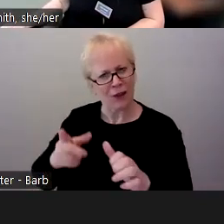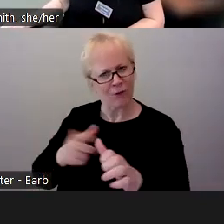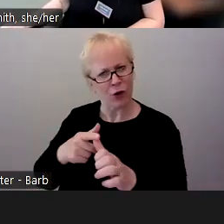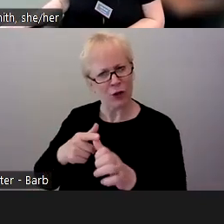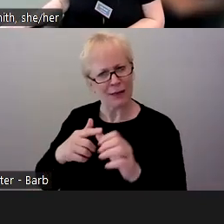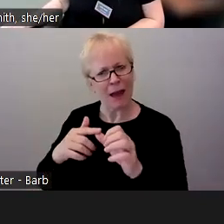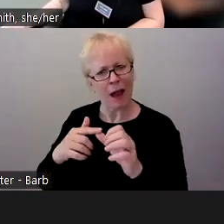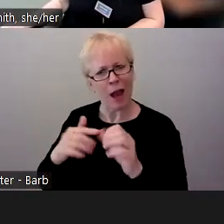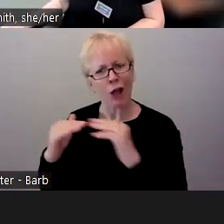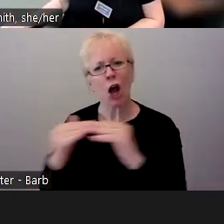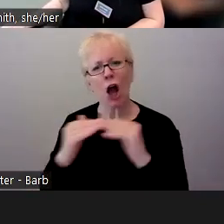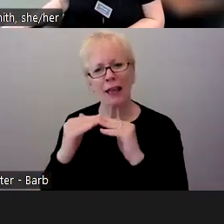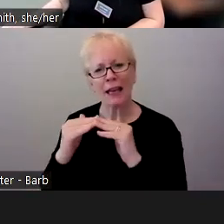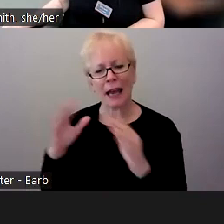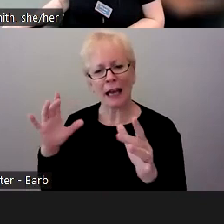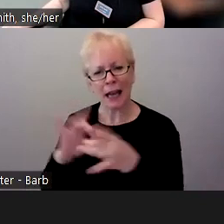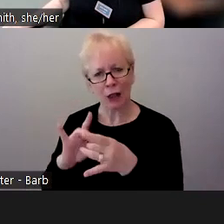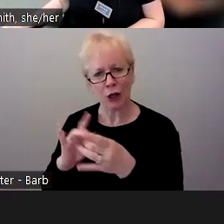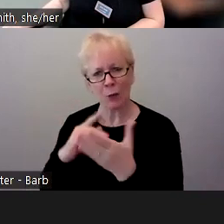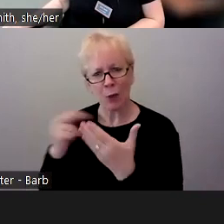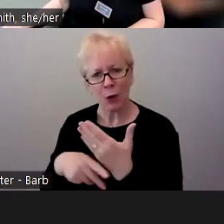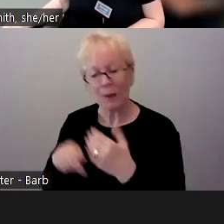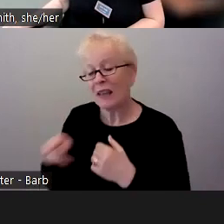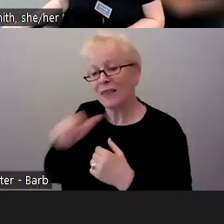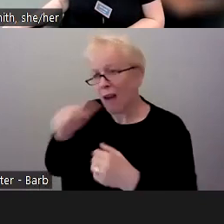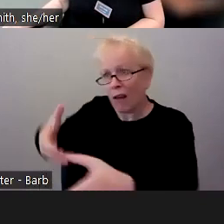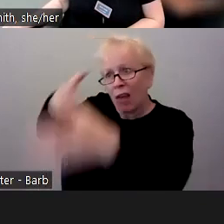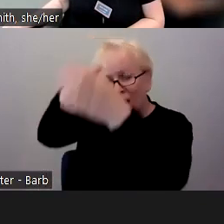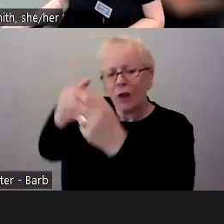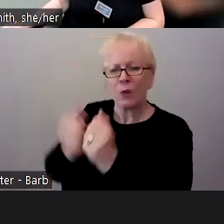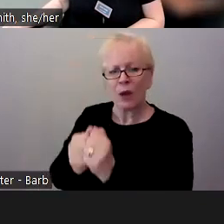And he wasn't very well-versed in open education, but he did it so he could learn more so that